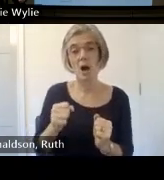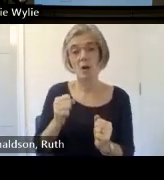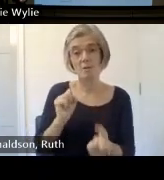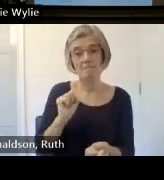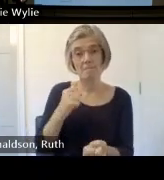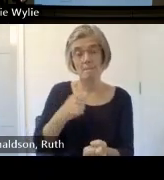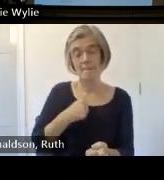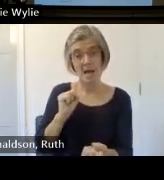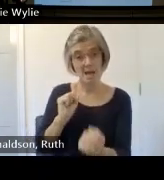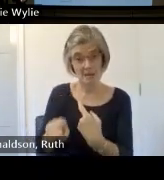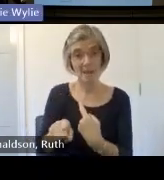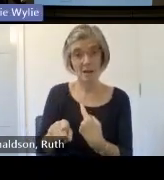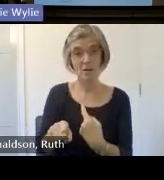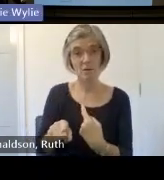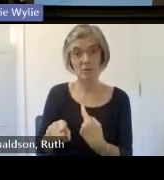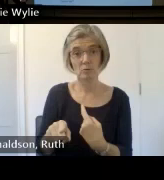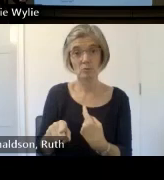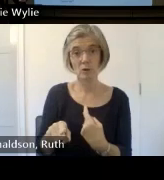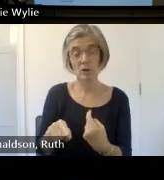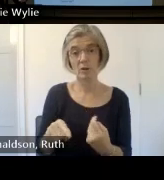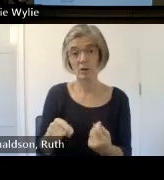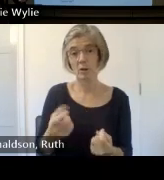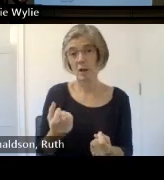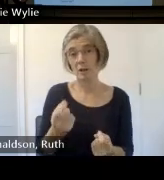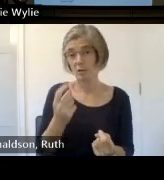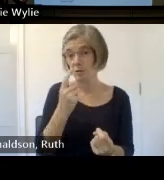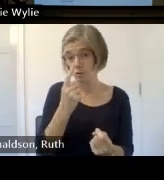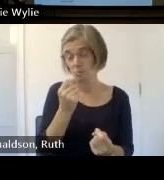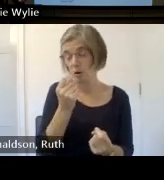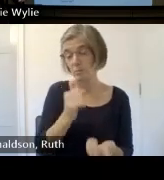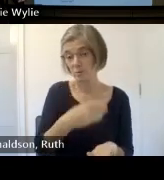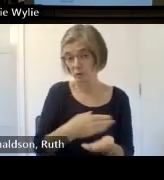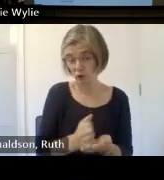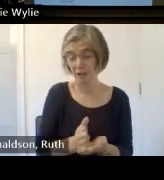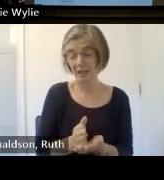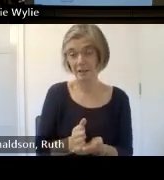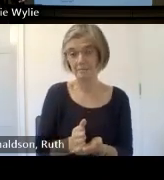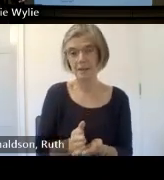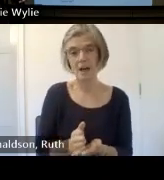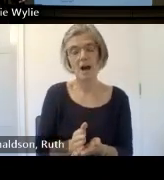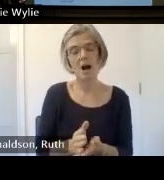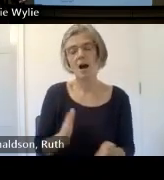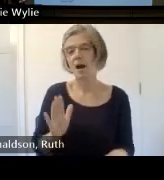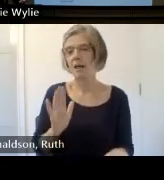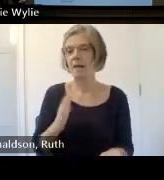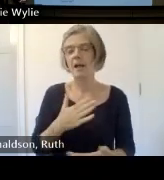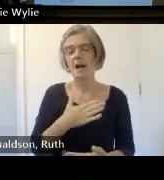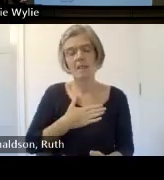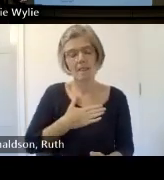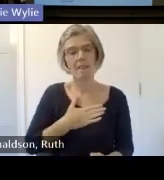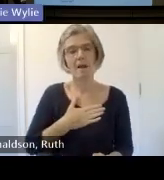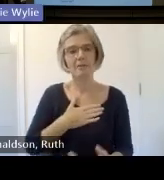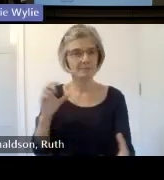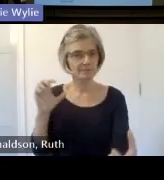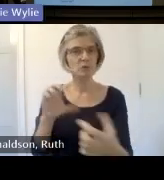second ago dosto scotland. org.uk I we love to make contact with you love to thanks very much